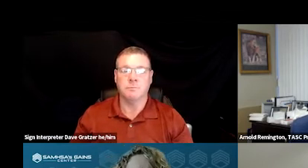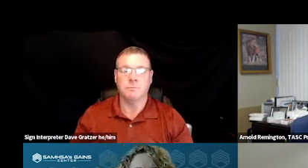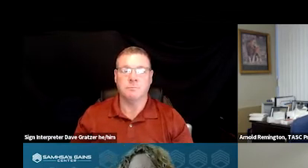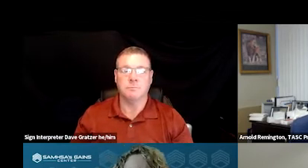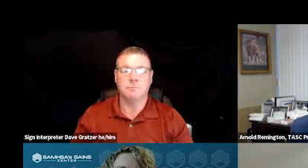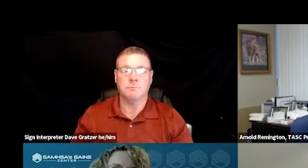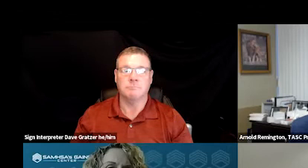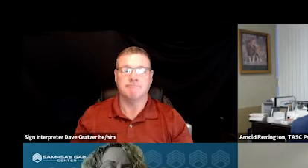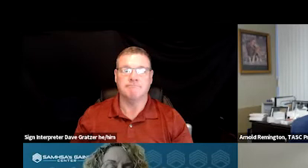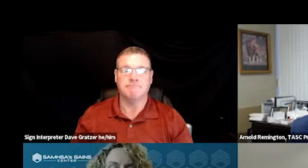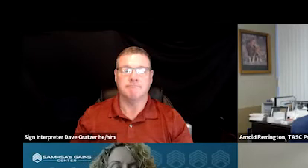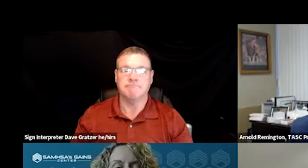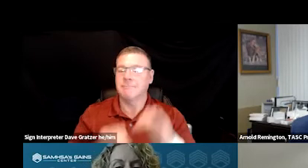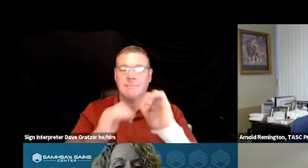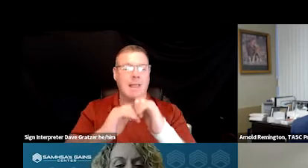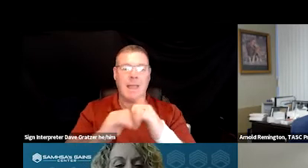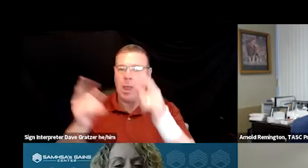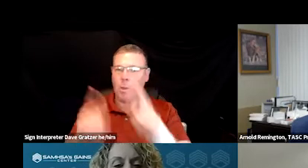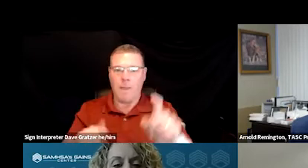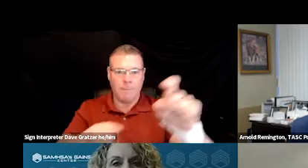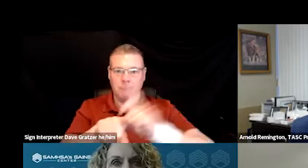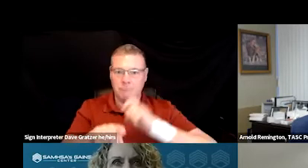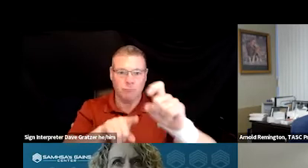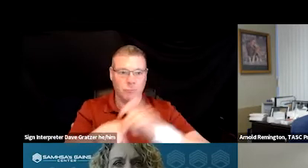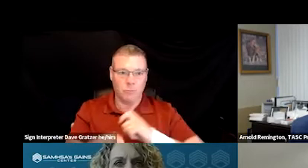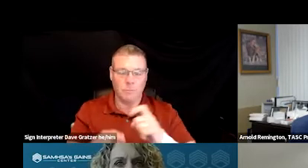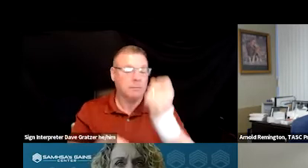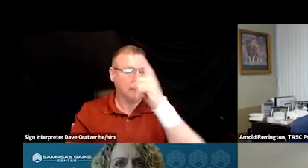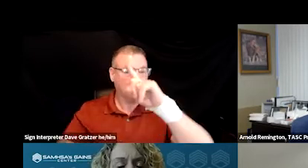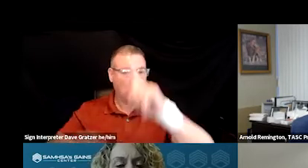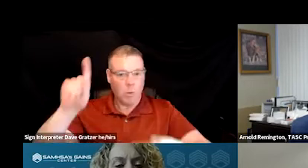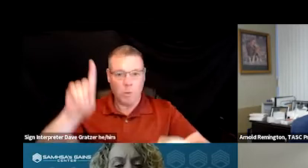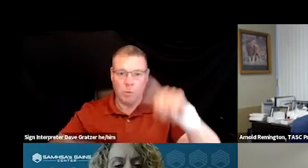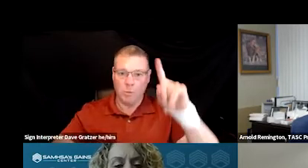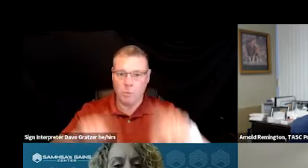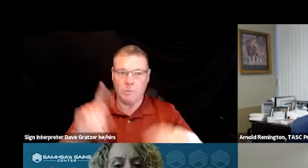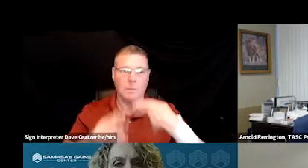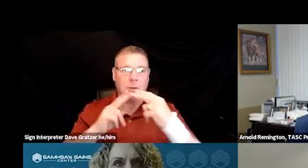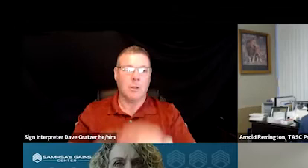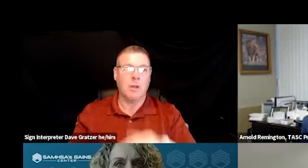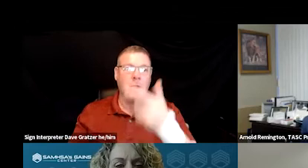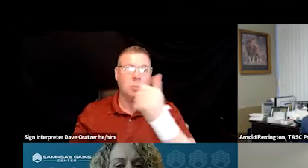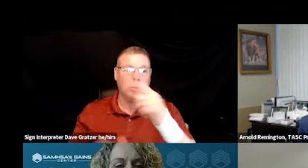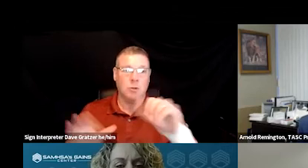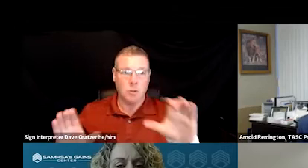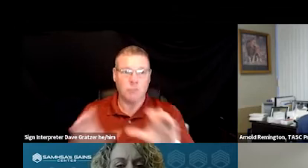So how do calls come in? Again, we're taking a wide variety of calls. It's called the Georgia Crisis and Access Line, right?